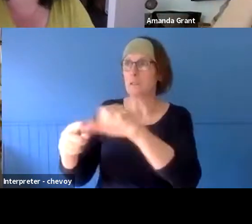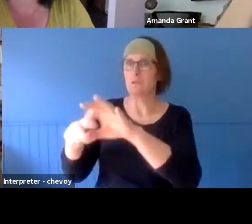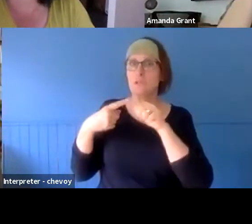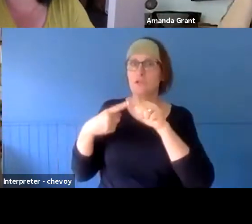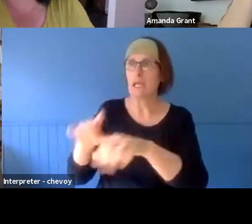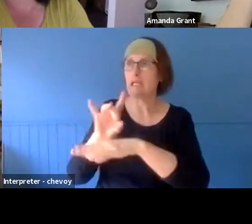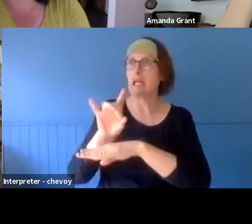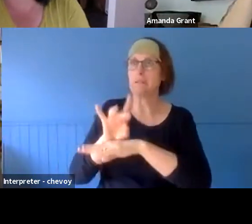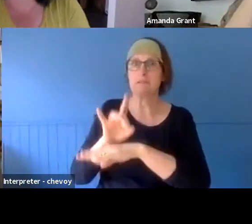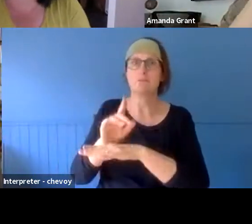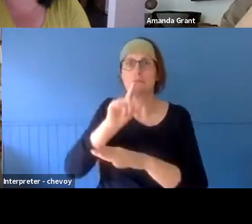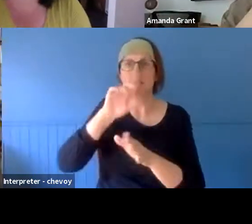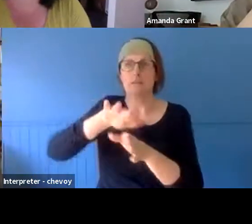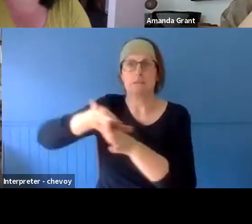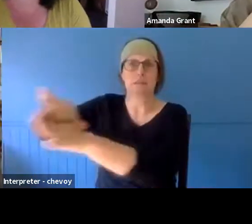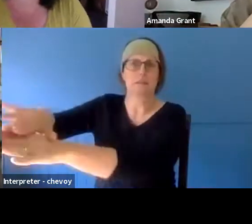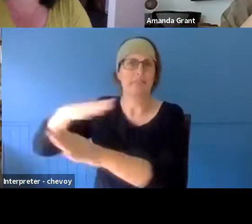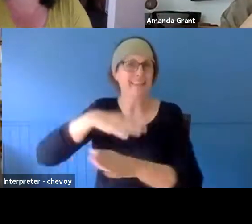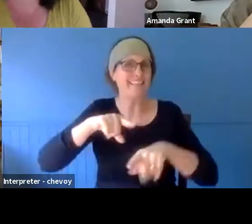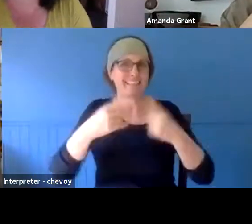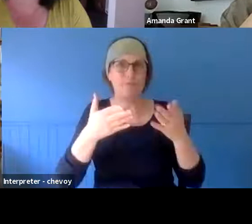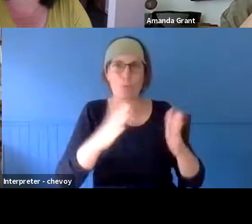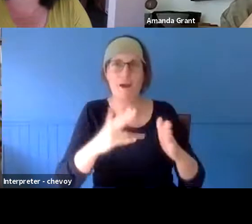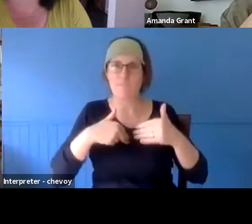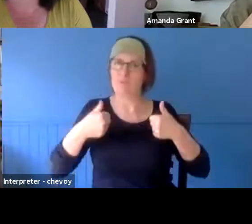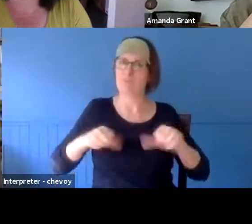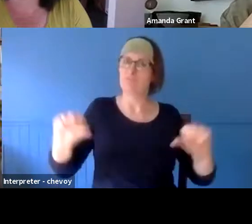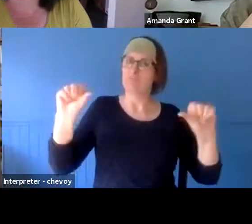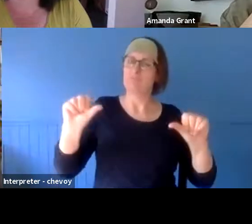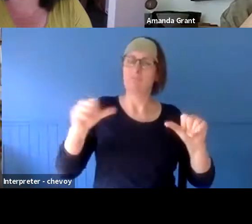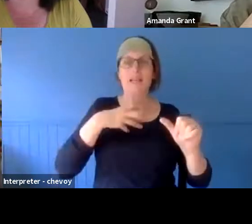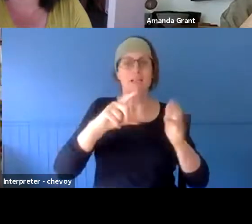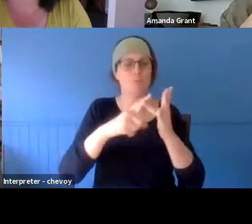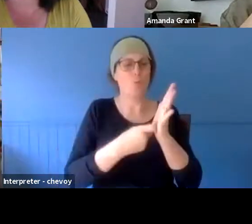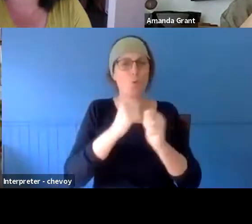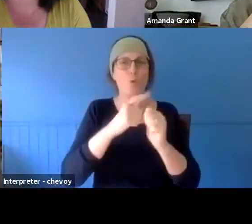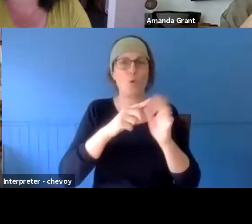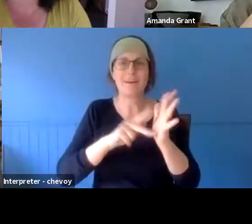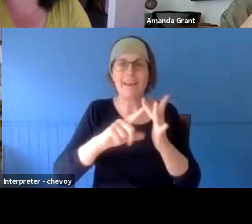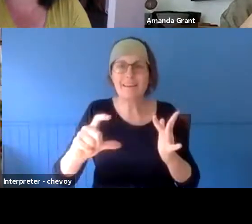recovery - it's much more organic and dynamic than any sort of